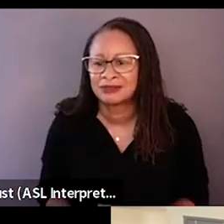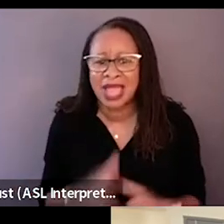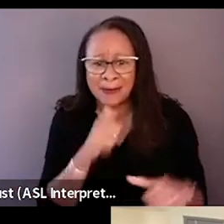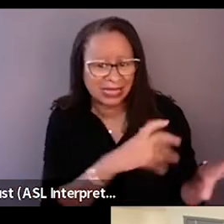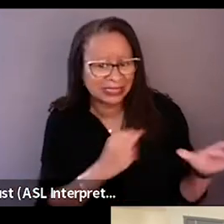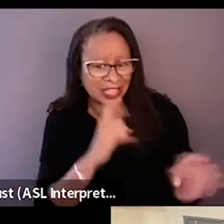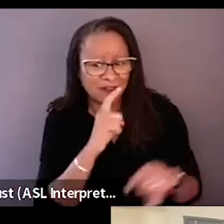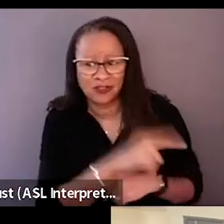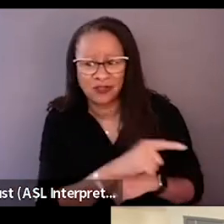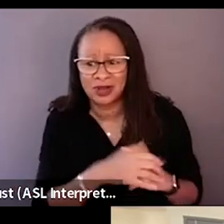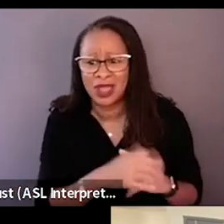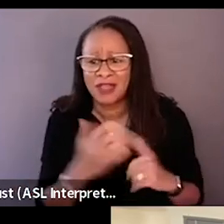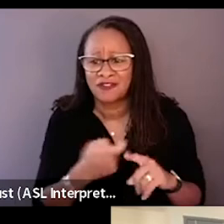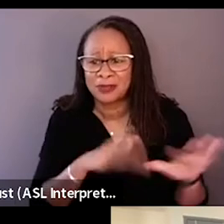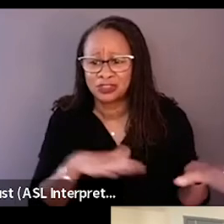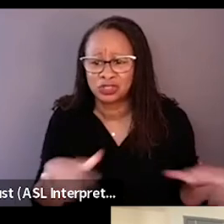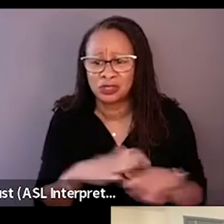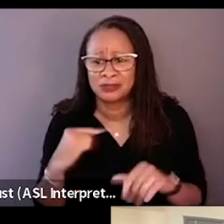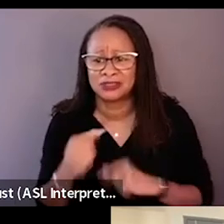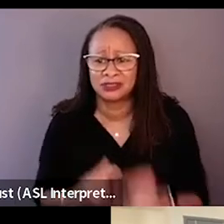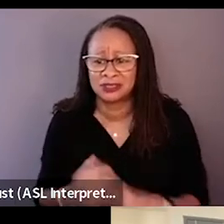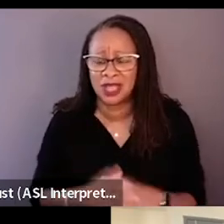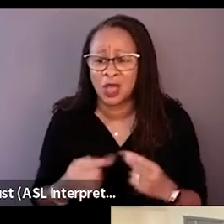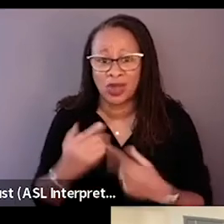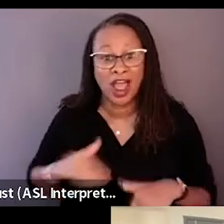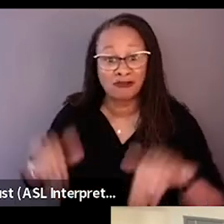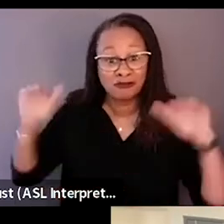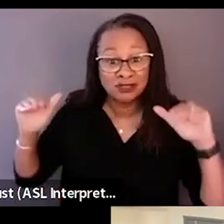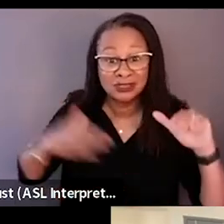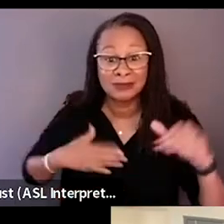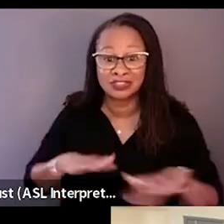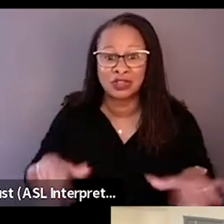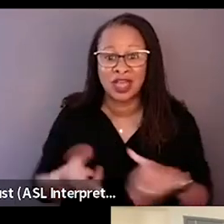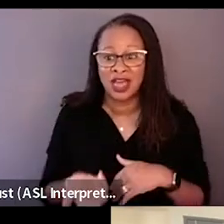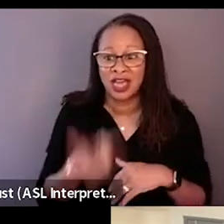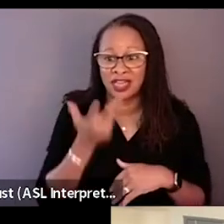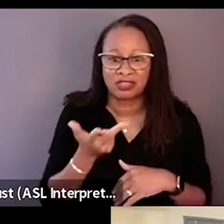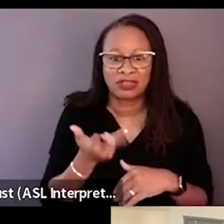from my children's generation. When I raised my children, it was three of them. Two of us was in diaper,